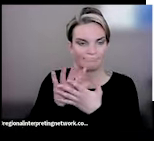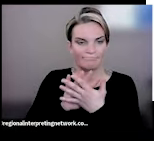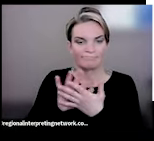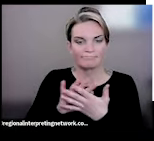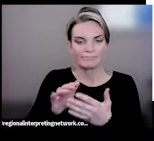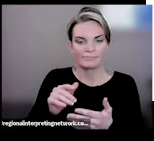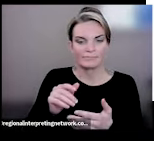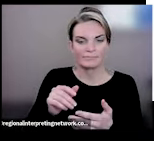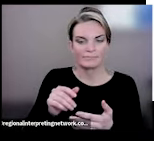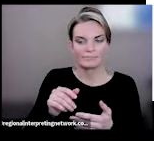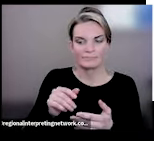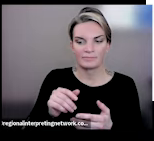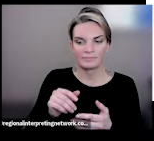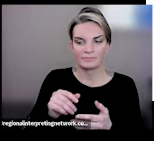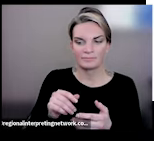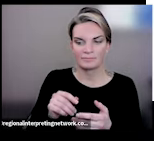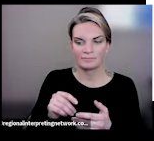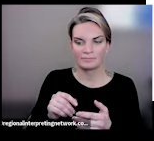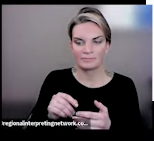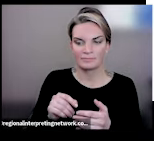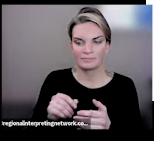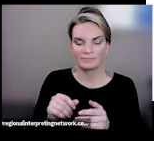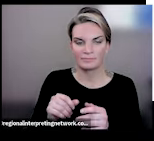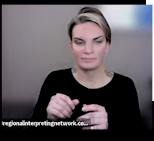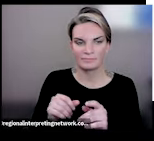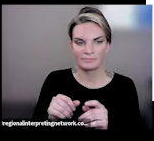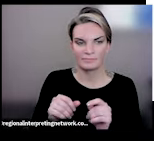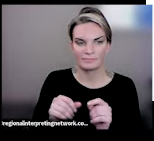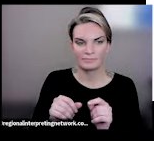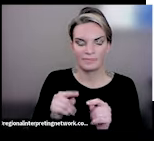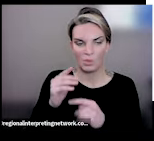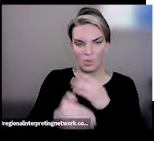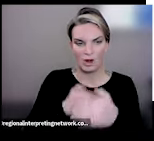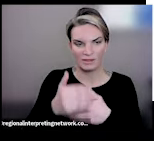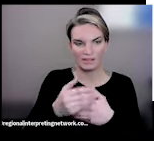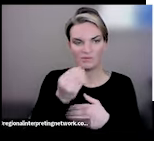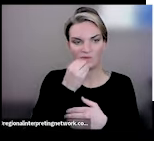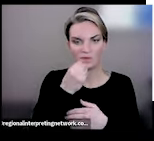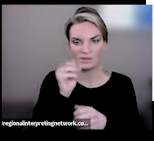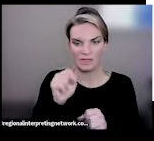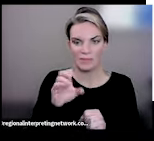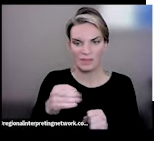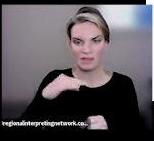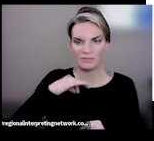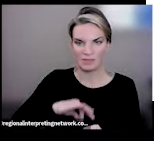Sometimes processed foods can be incredible tools to help us consume